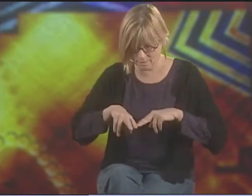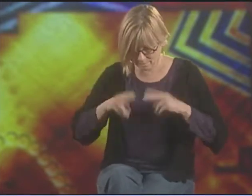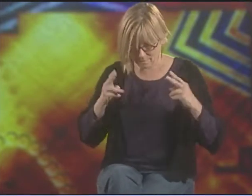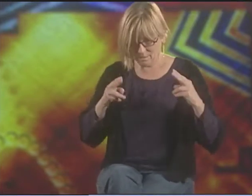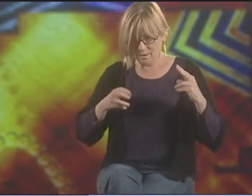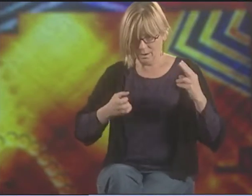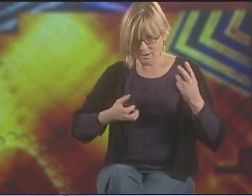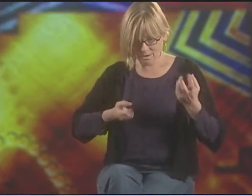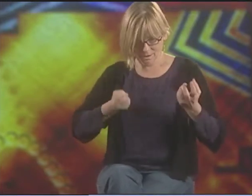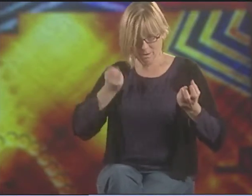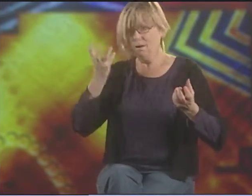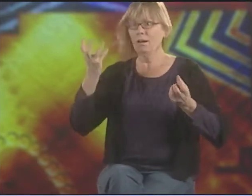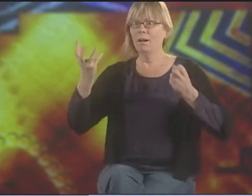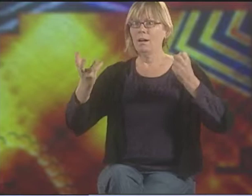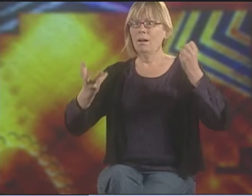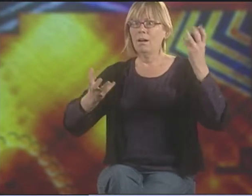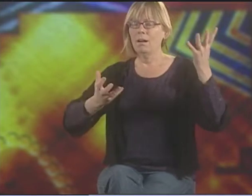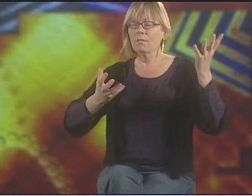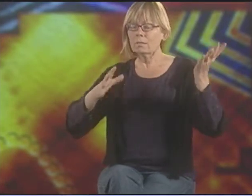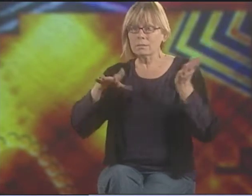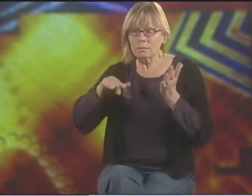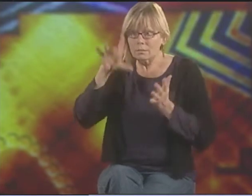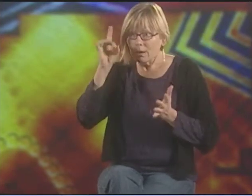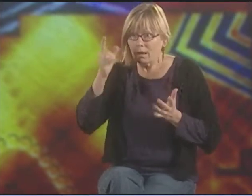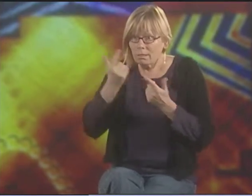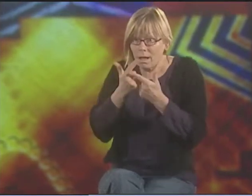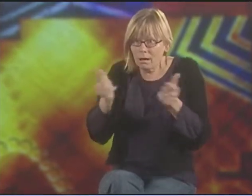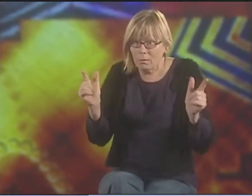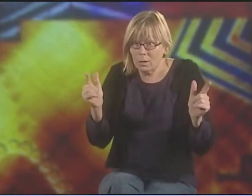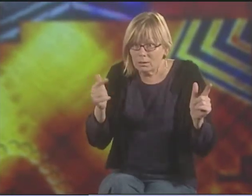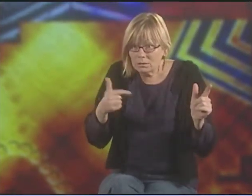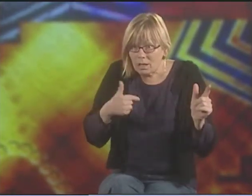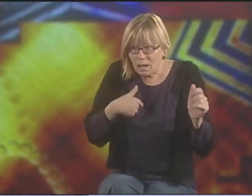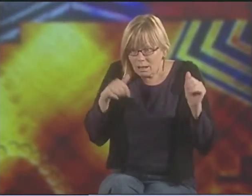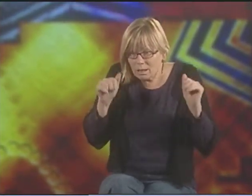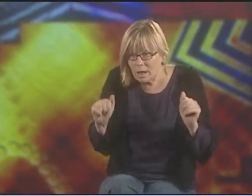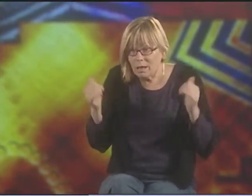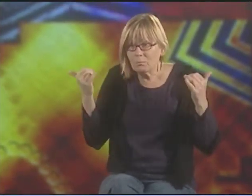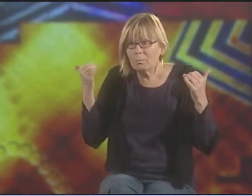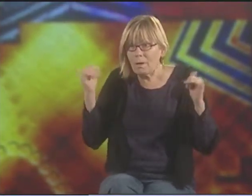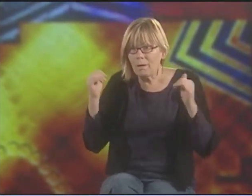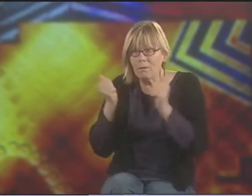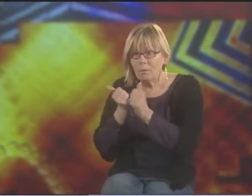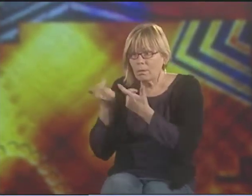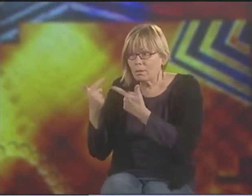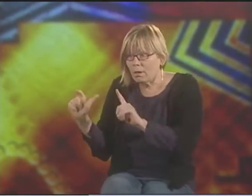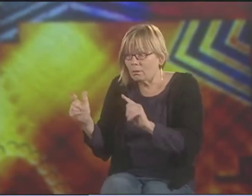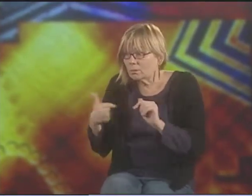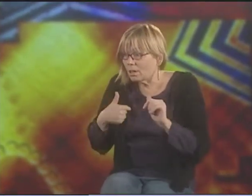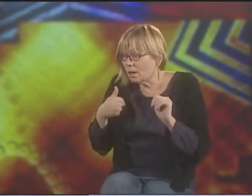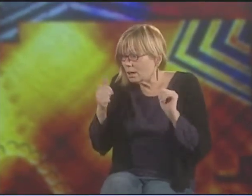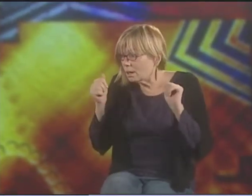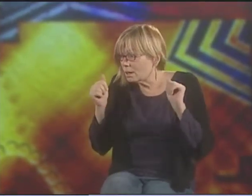I THINK TO GET INTO THE DEAF COMMUNITY, FIND WHO I AM, AND FIND SIGN LANGUAGE. FINDING A LANGUAGE BOY, THAT MEANS YOU CAN